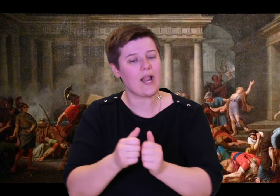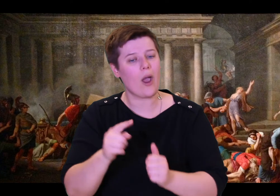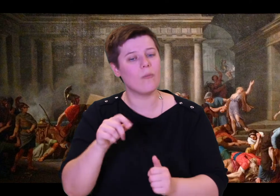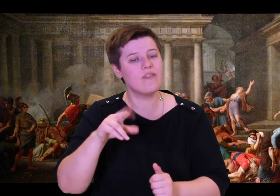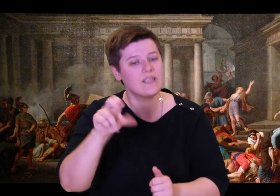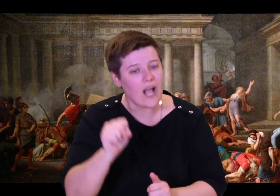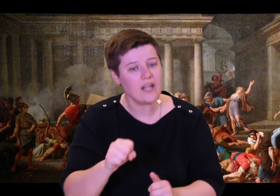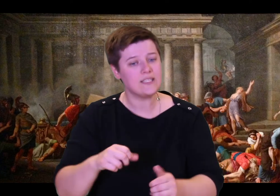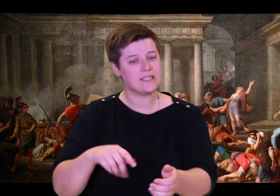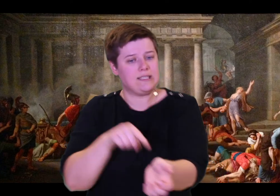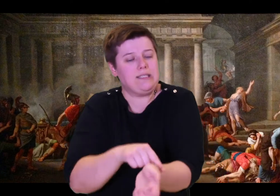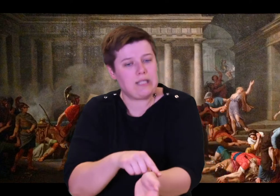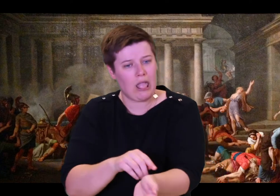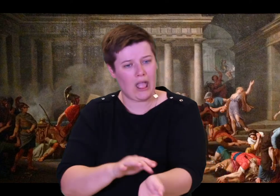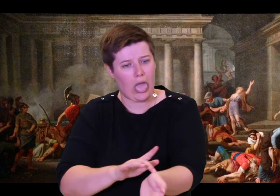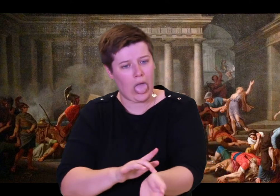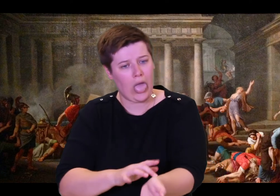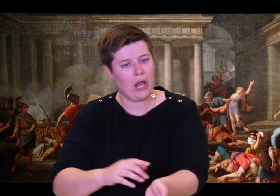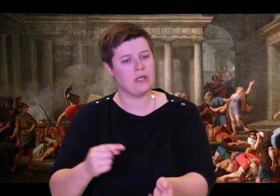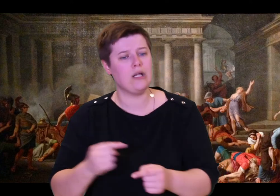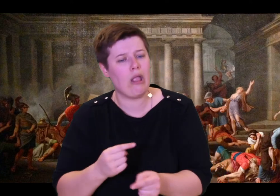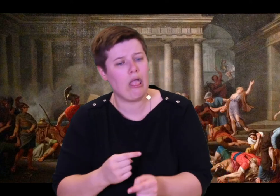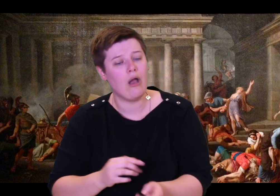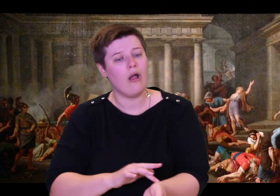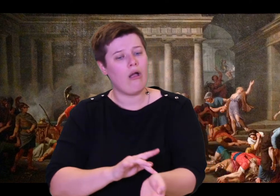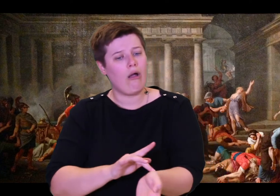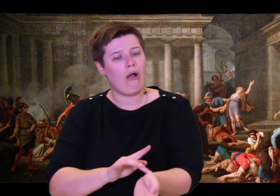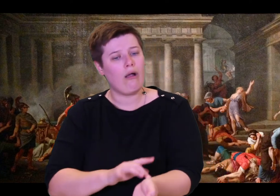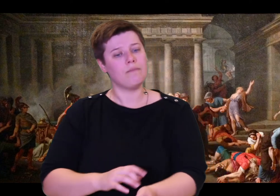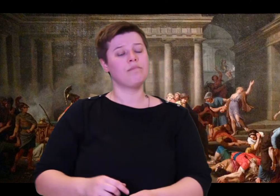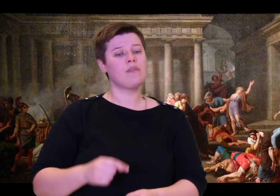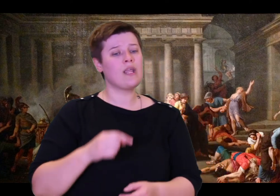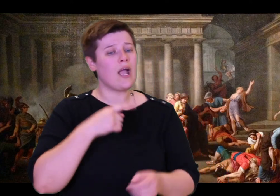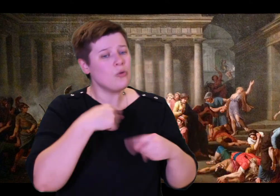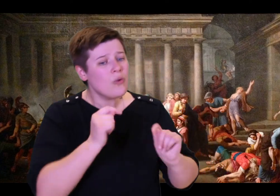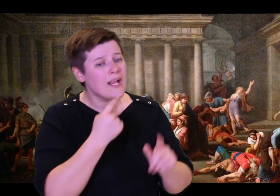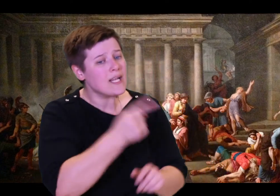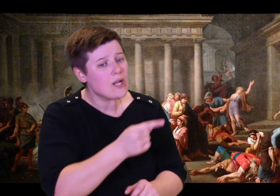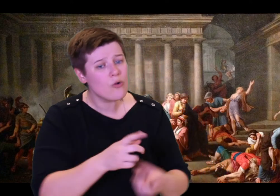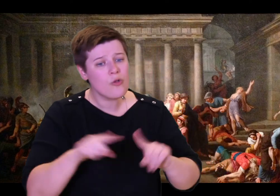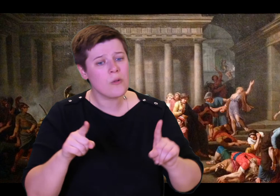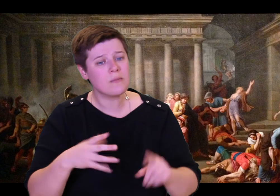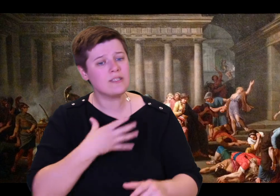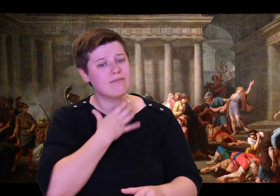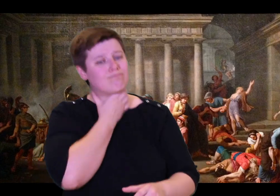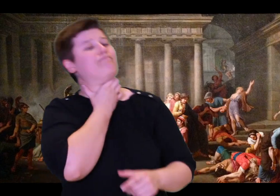The nurse replied, "Dear child, how can you say your husband will not come when he